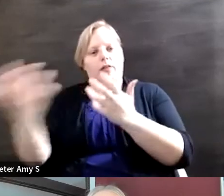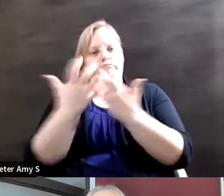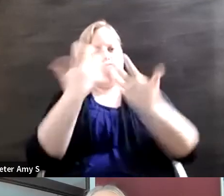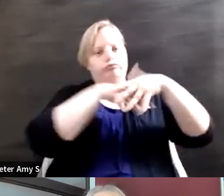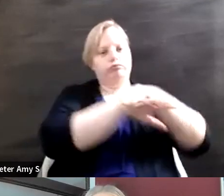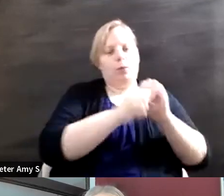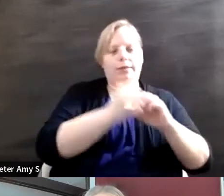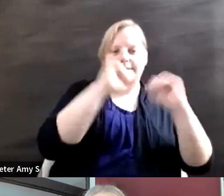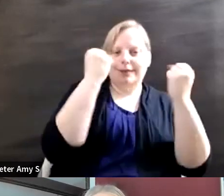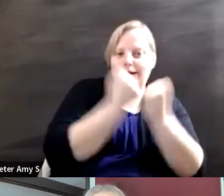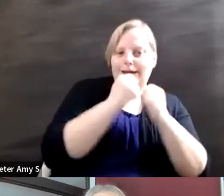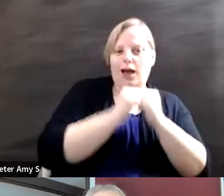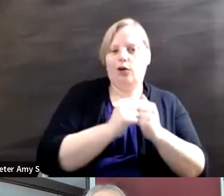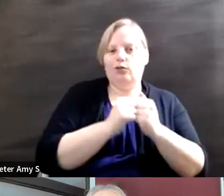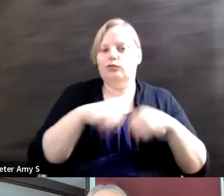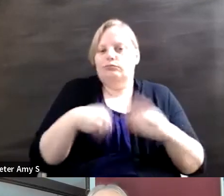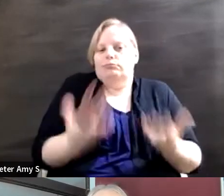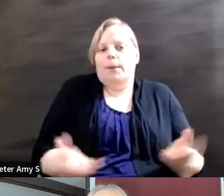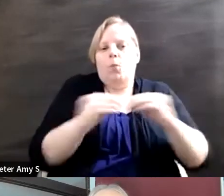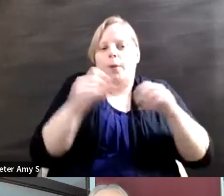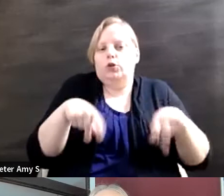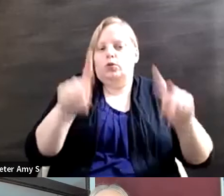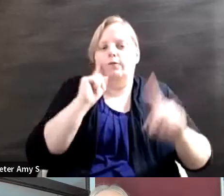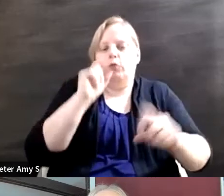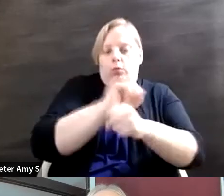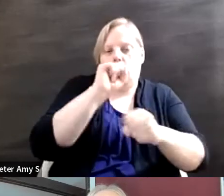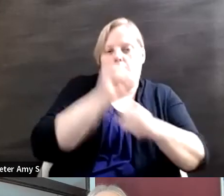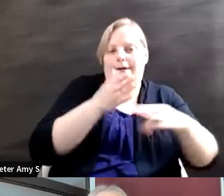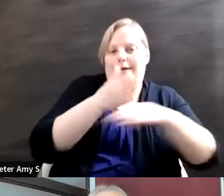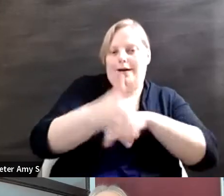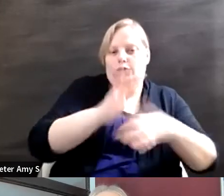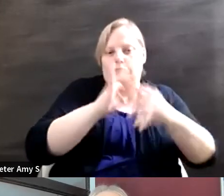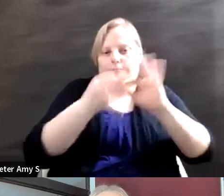in employment after the fact because one of the barriers we have in the disability